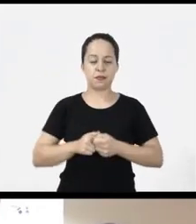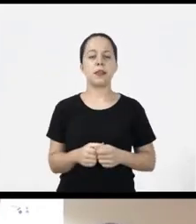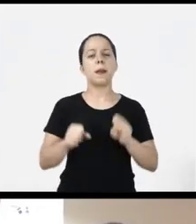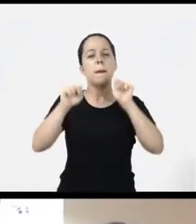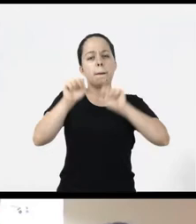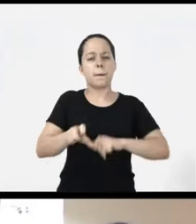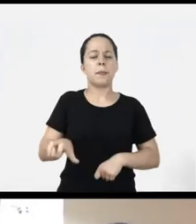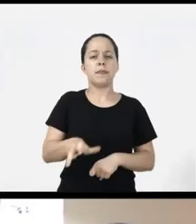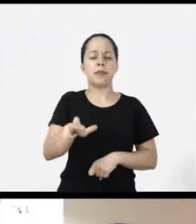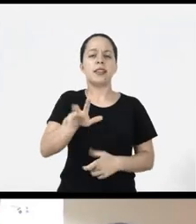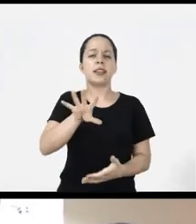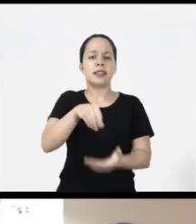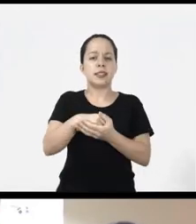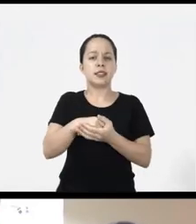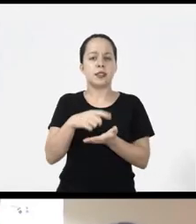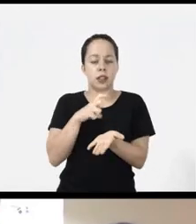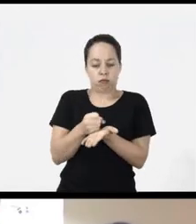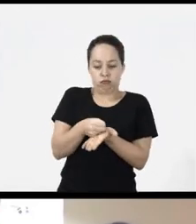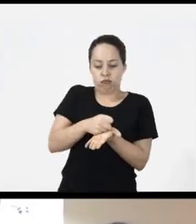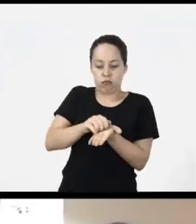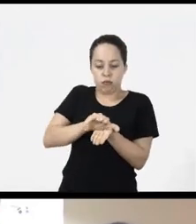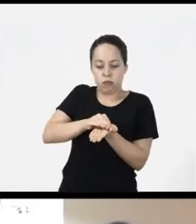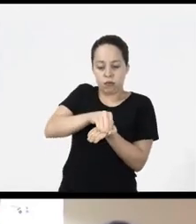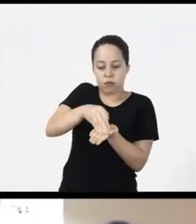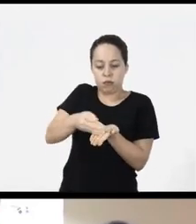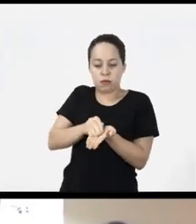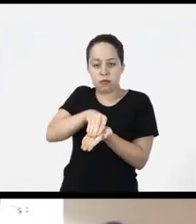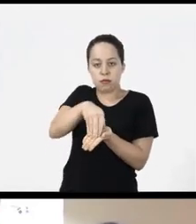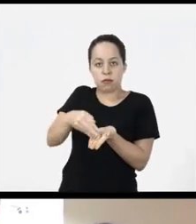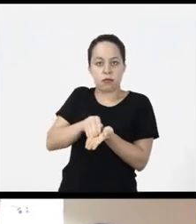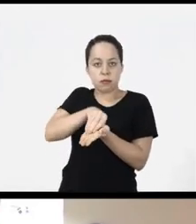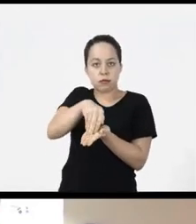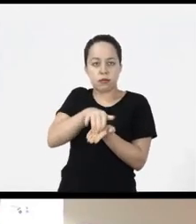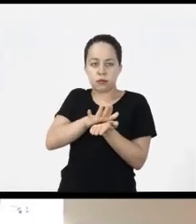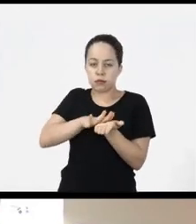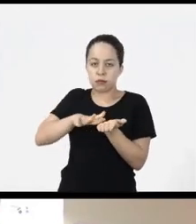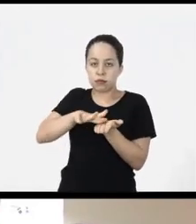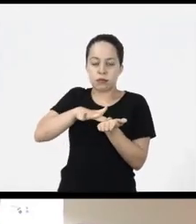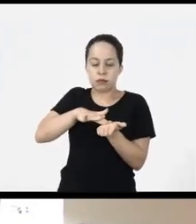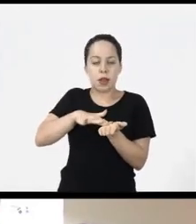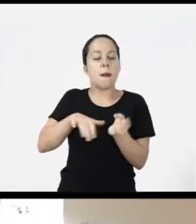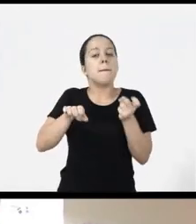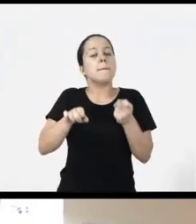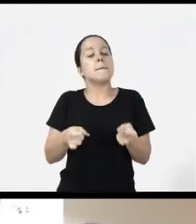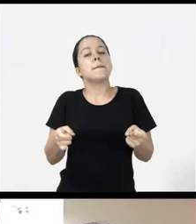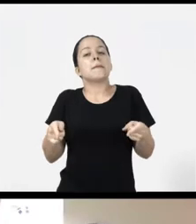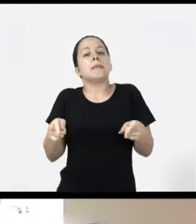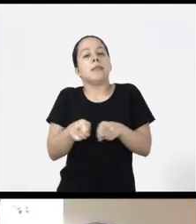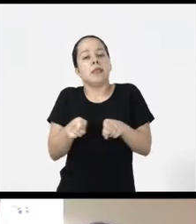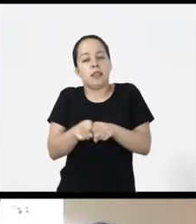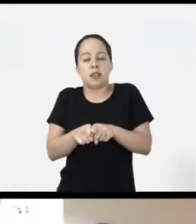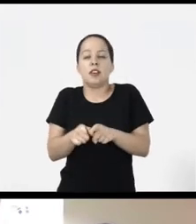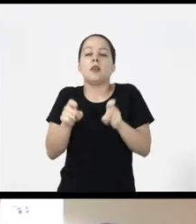I can have a mouse with joystick to make the movement, I can also have a mouse with input